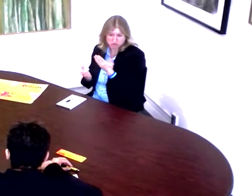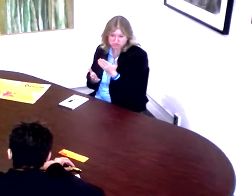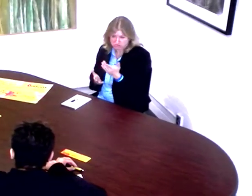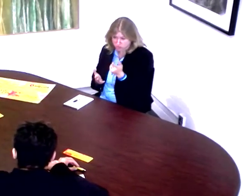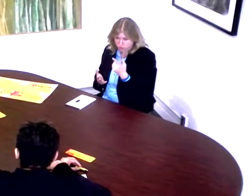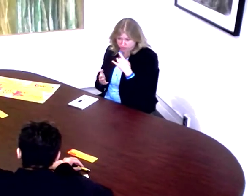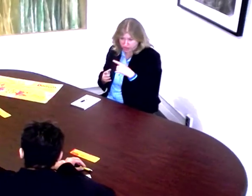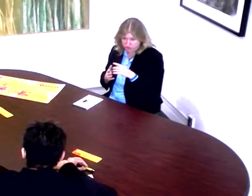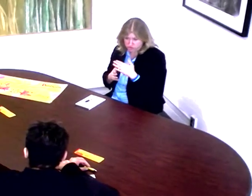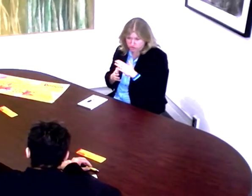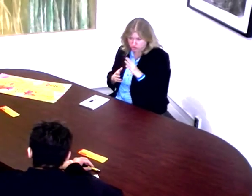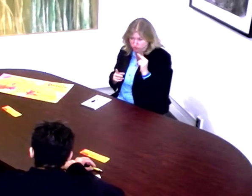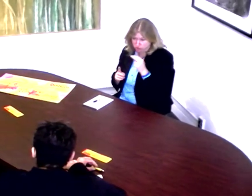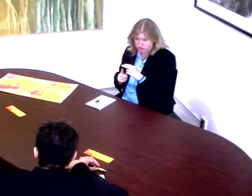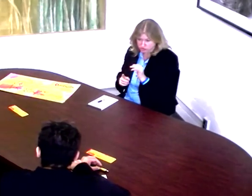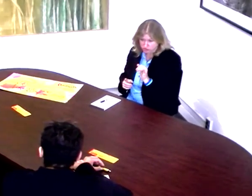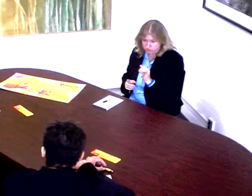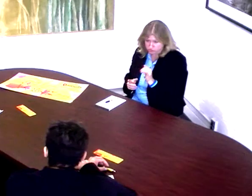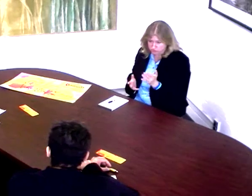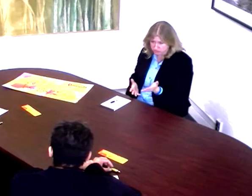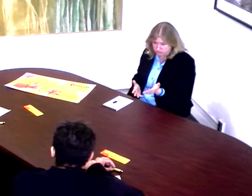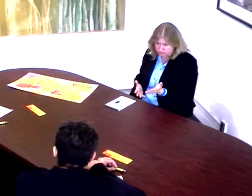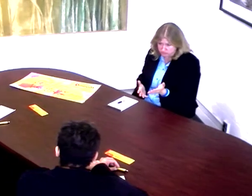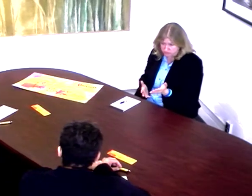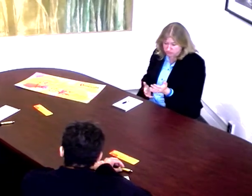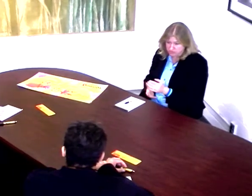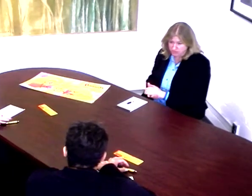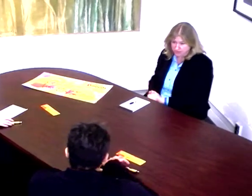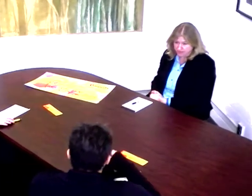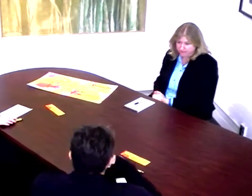Thank you for sharing your views about the situation. Now would you like to share your views as well?